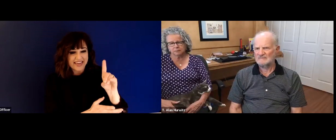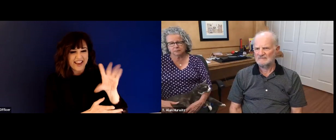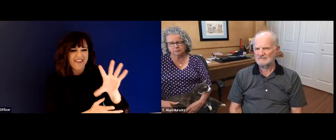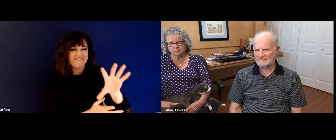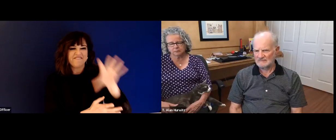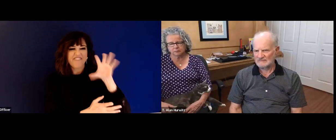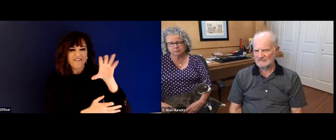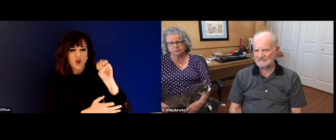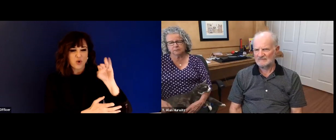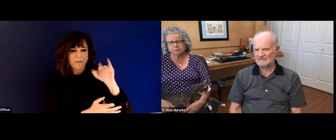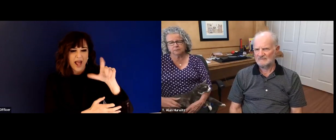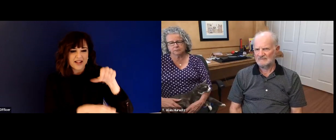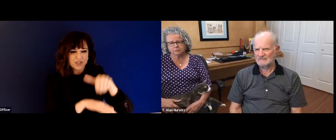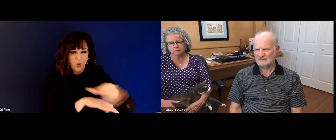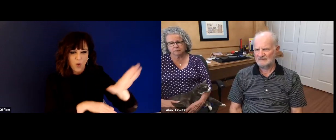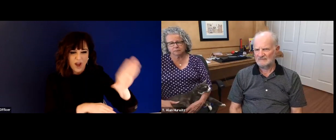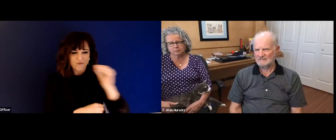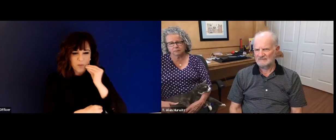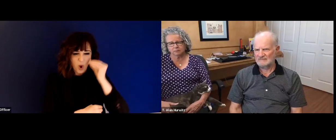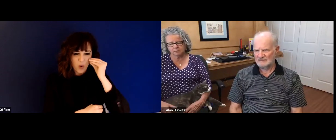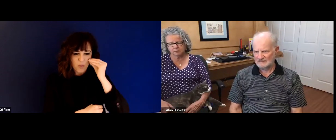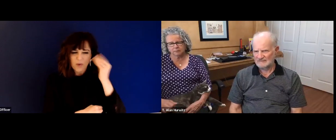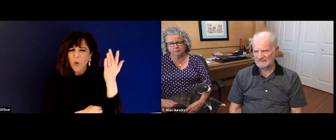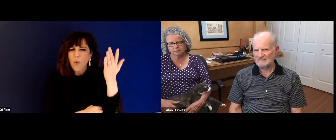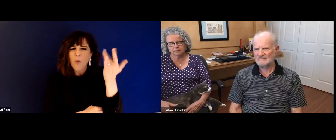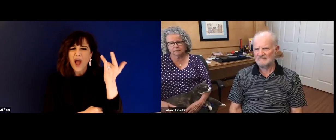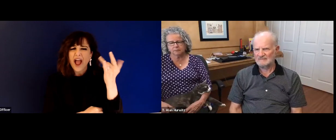Deaf, which is about an hour and a half away from your home, and